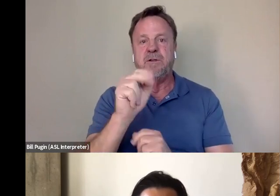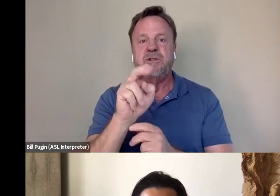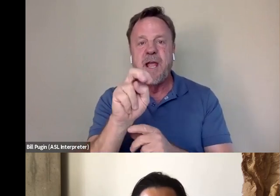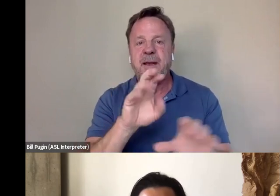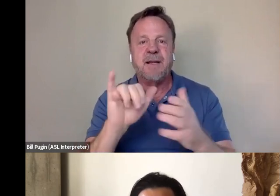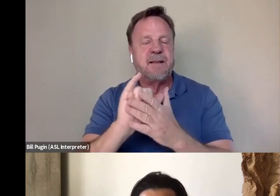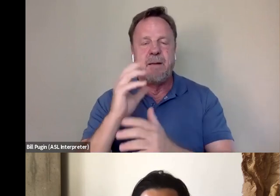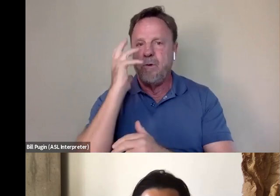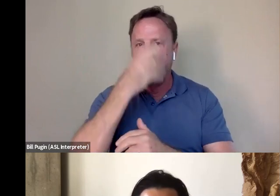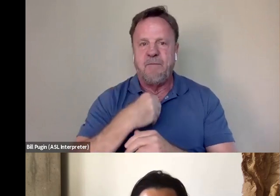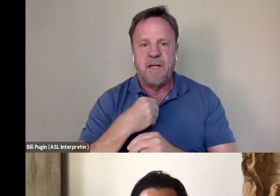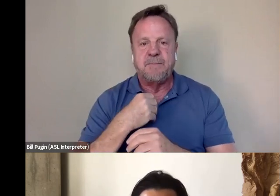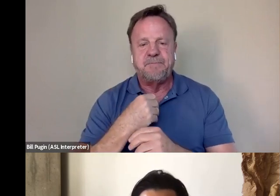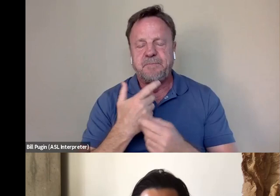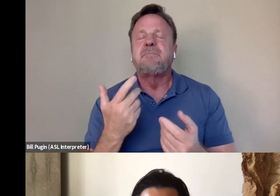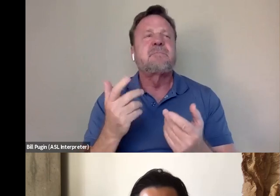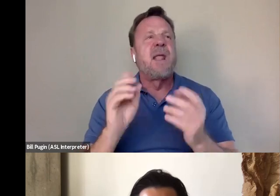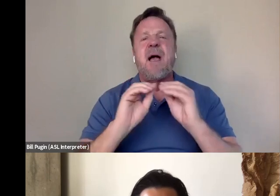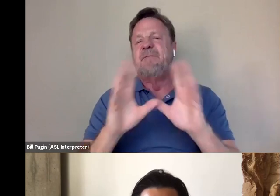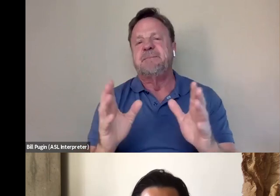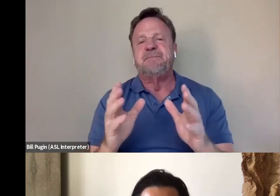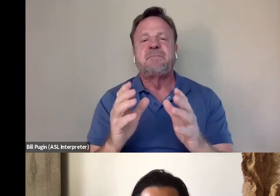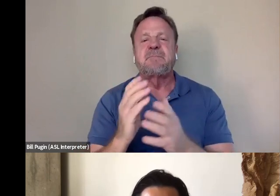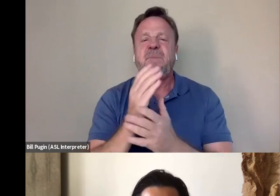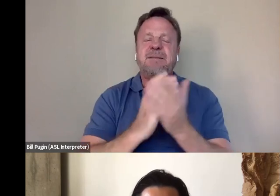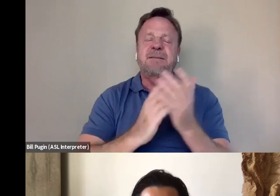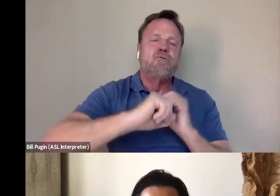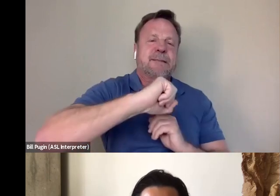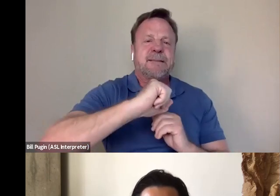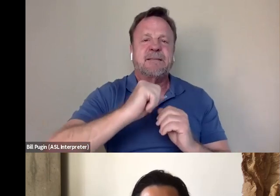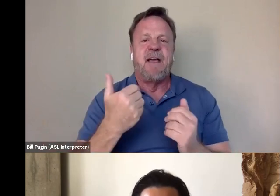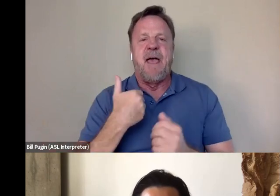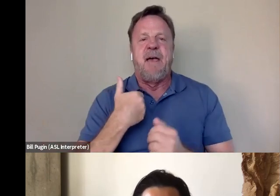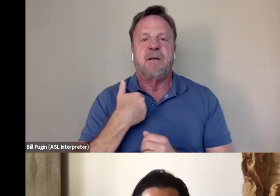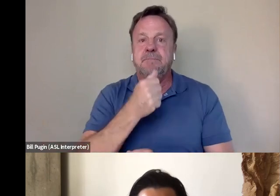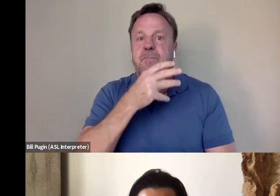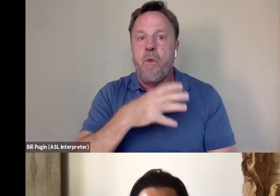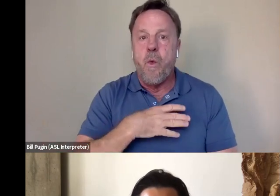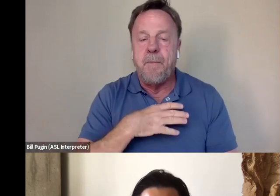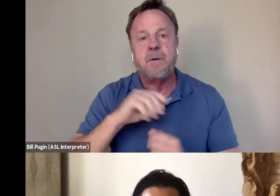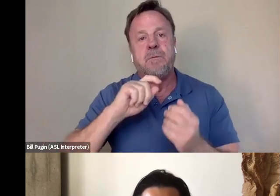And I mean, obviously there was some pushback, the idea of having a woman read for Bruce Lee